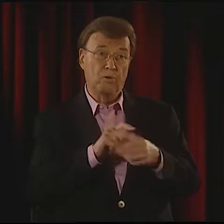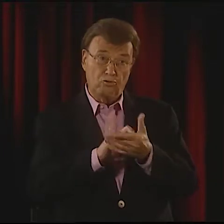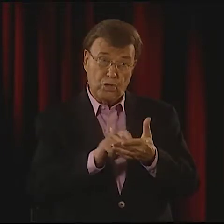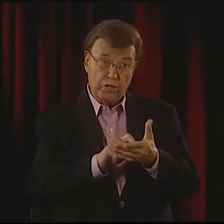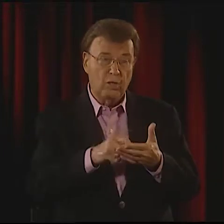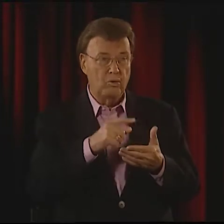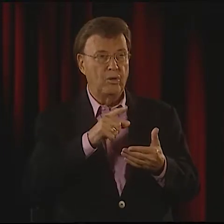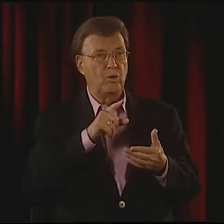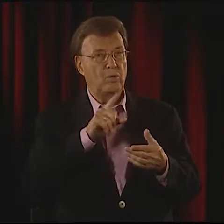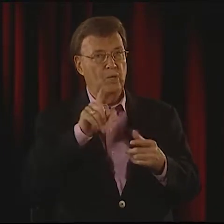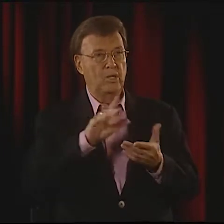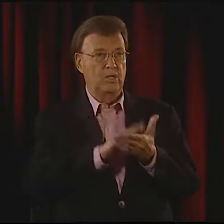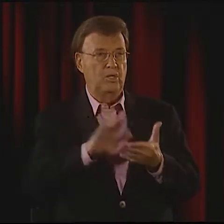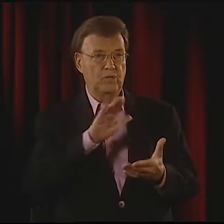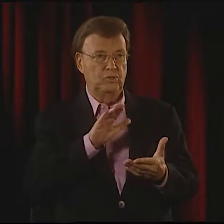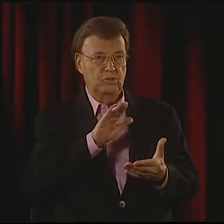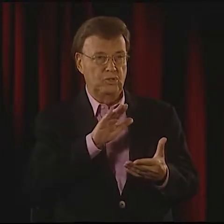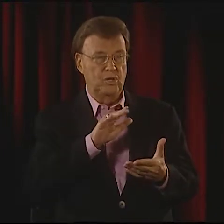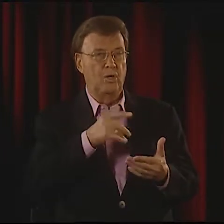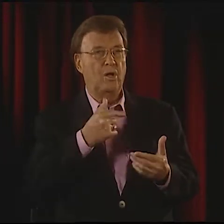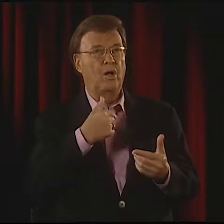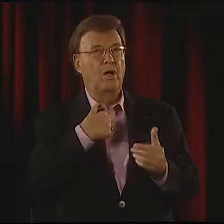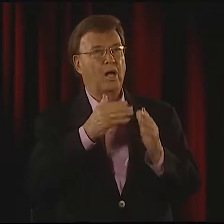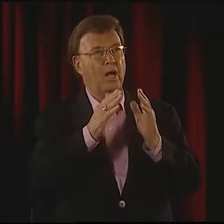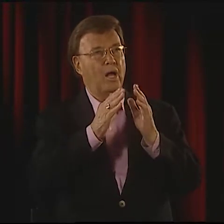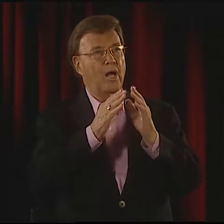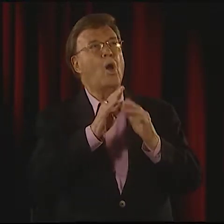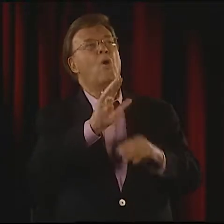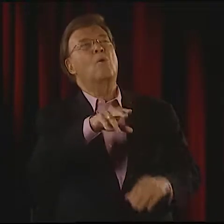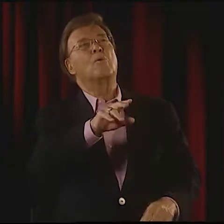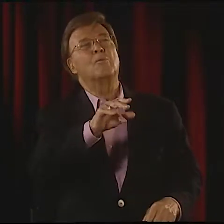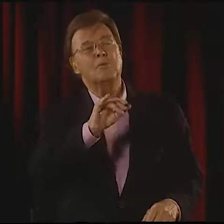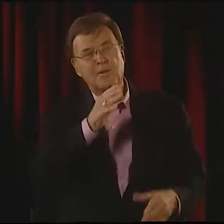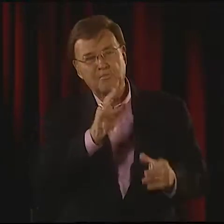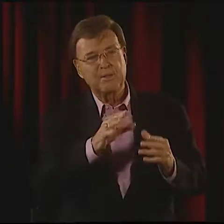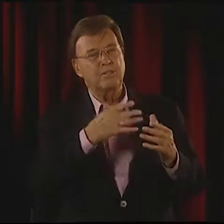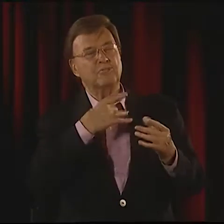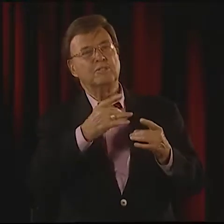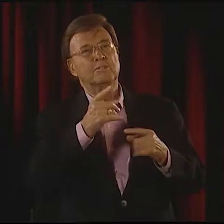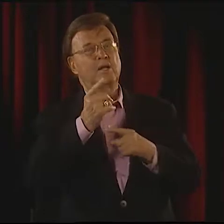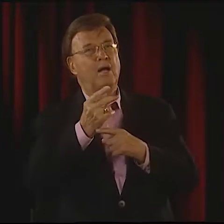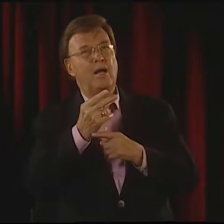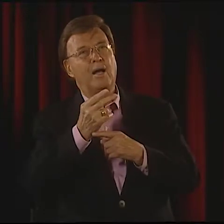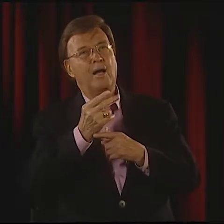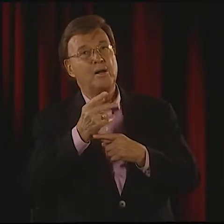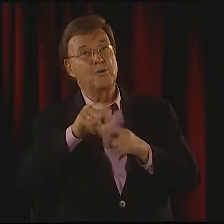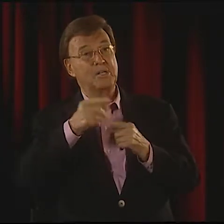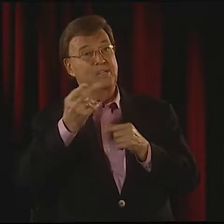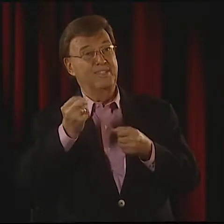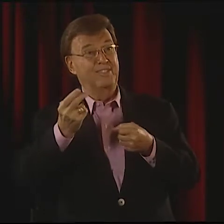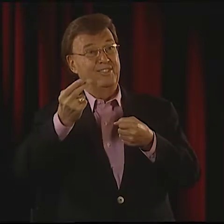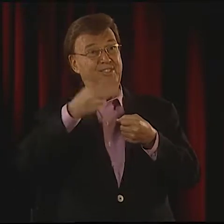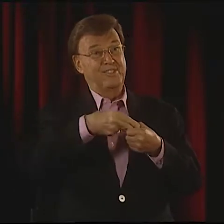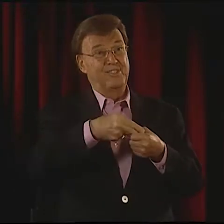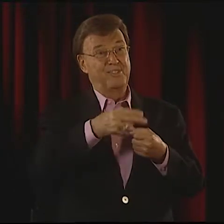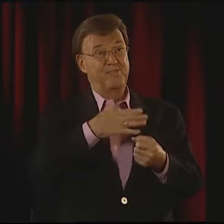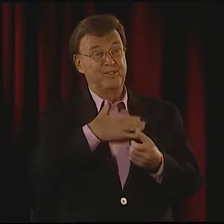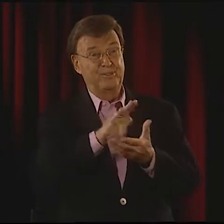THE FIRST TIME THAT I ACTUALLY WROTE A POEM, I WAS IN COLLEGE. OH, YES. THIS IS INTERESTING.